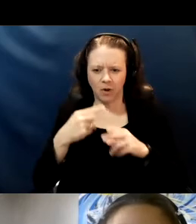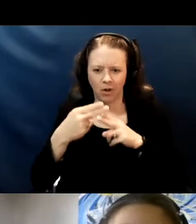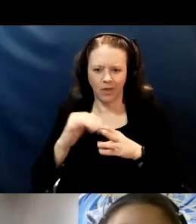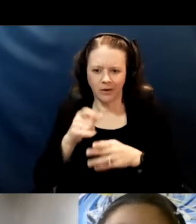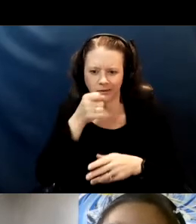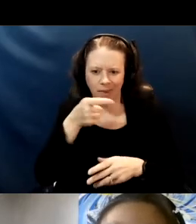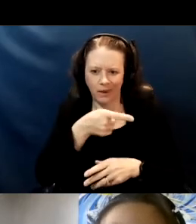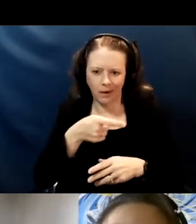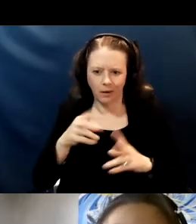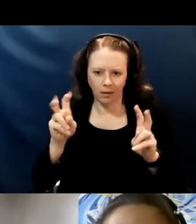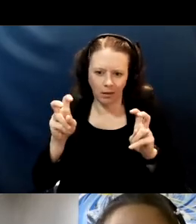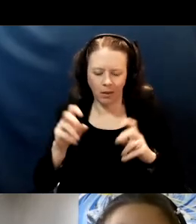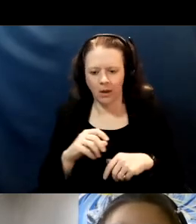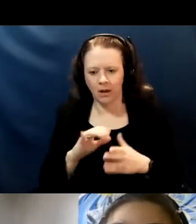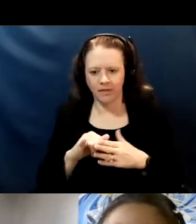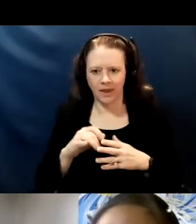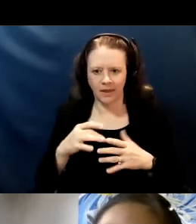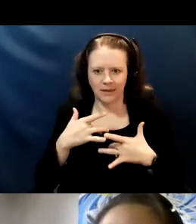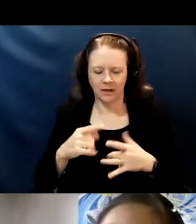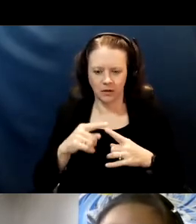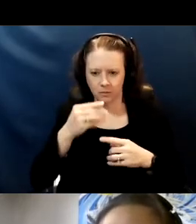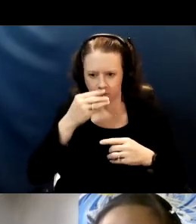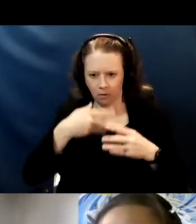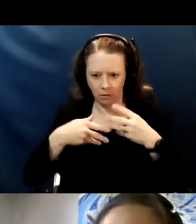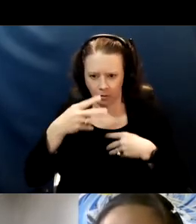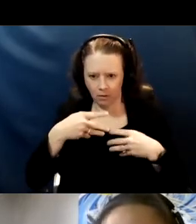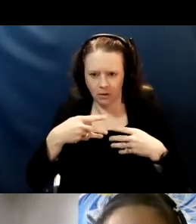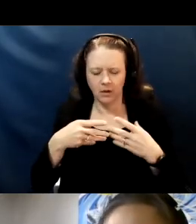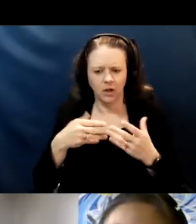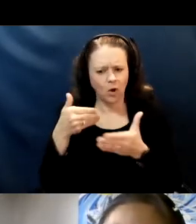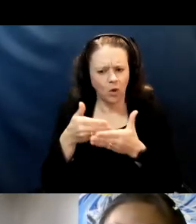and they tend to fall very close to where the person